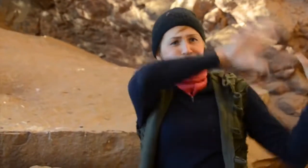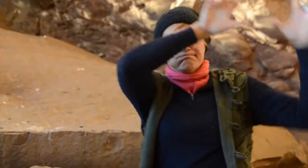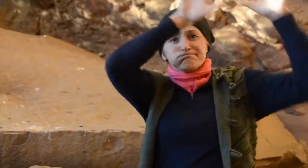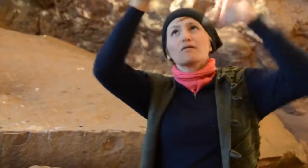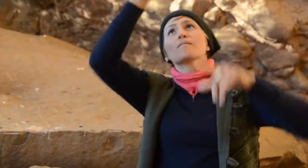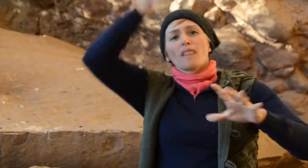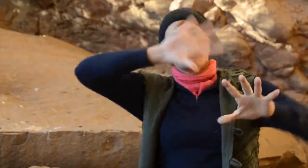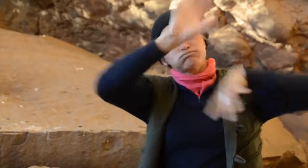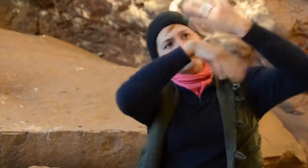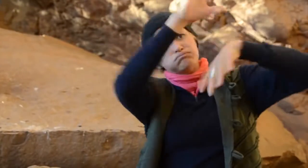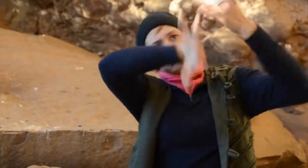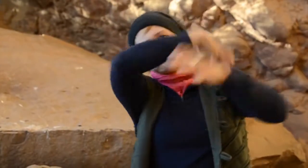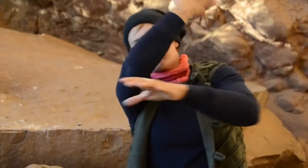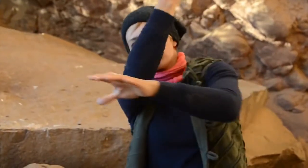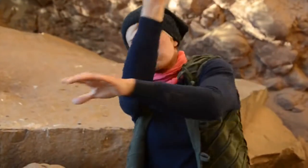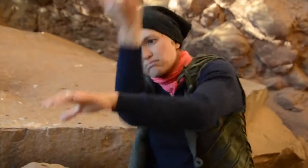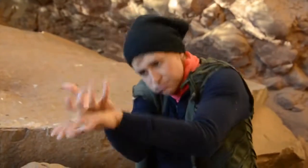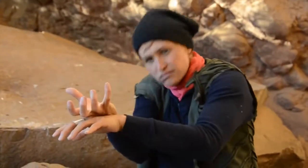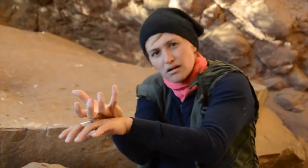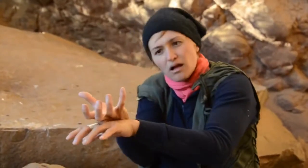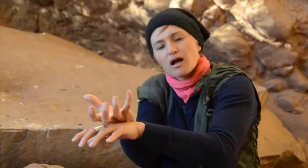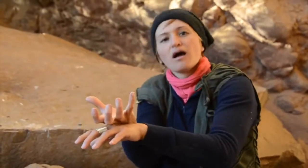When a volcano eruption happened, the ground broke apart and pieces of the stones flipped in the air, and landed upside down.